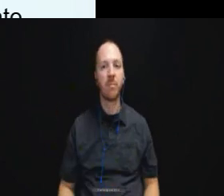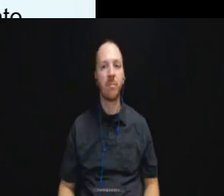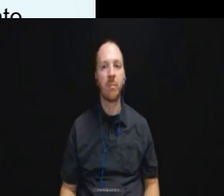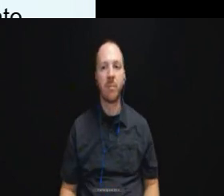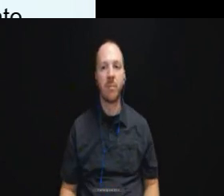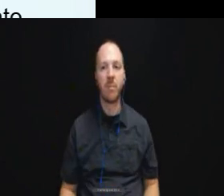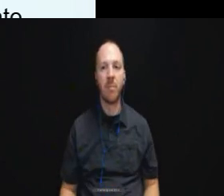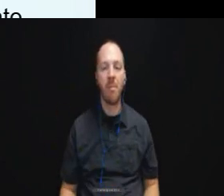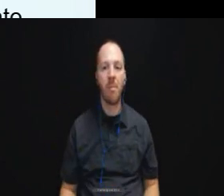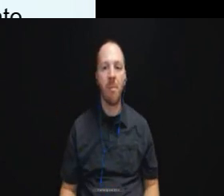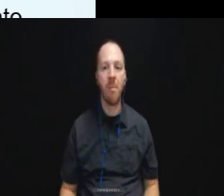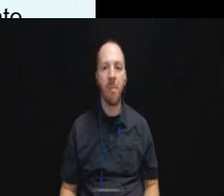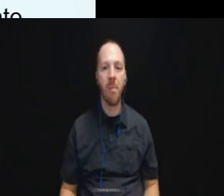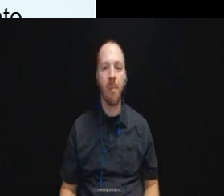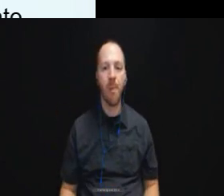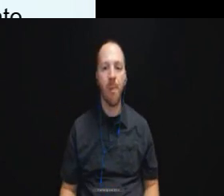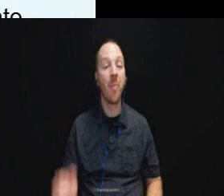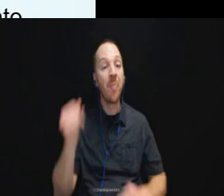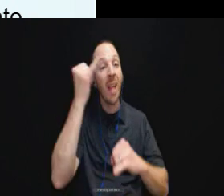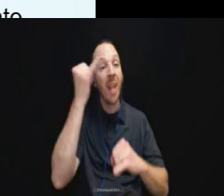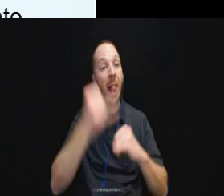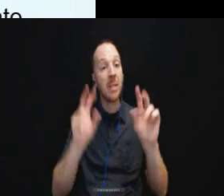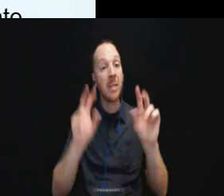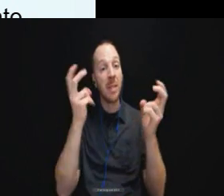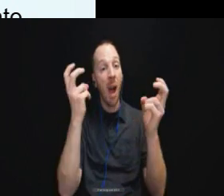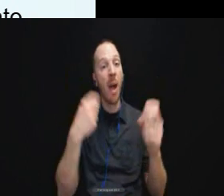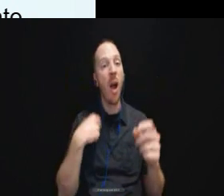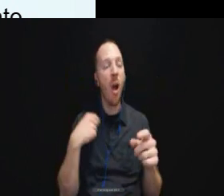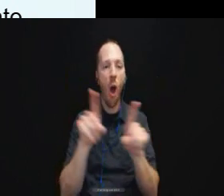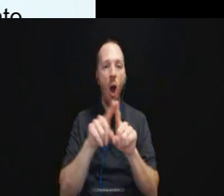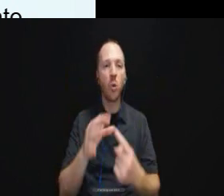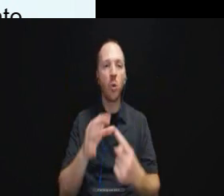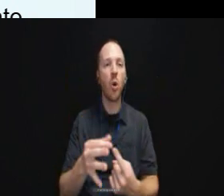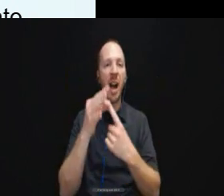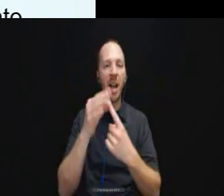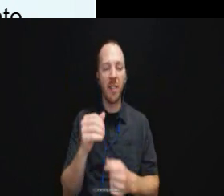Our last topic and one that is also kind of unique to the criminal justice system we are